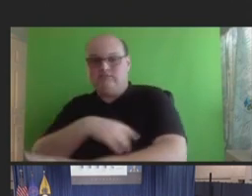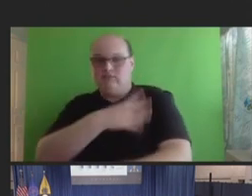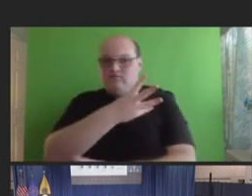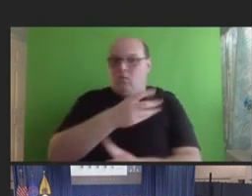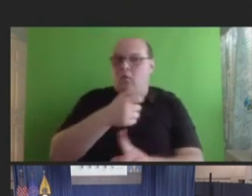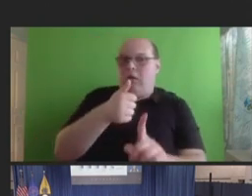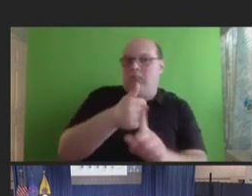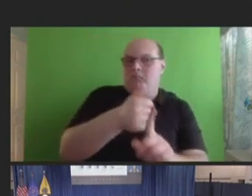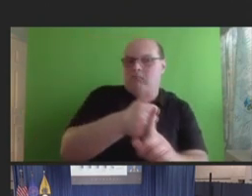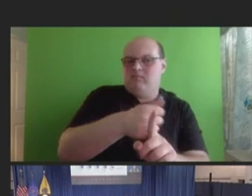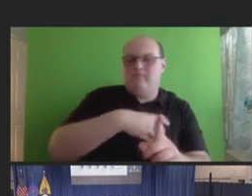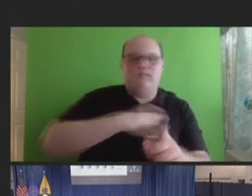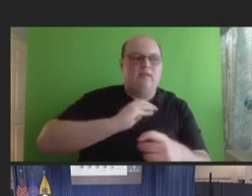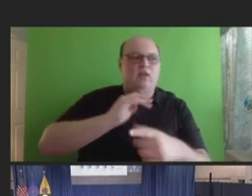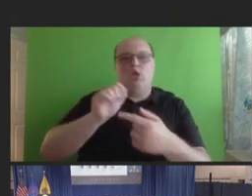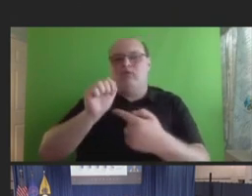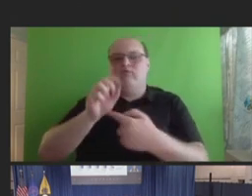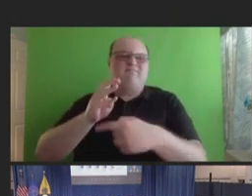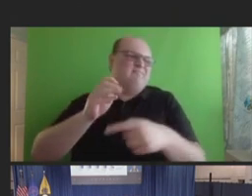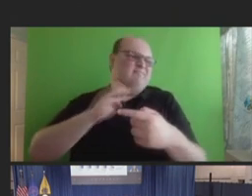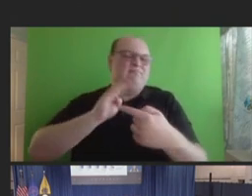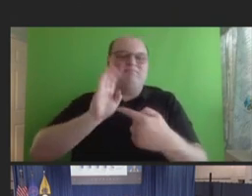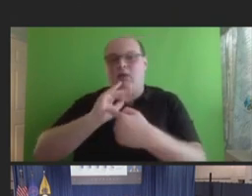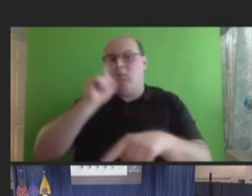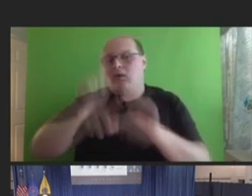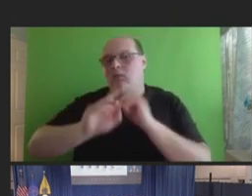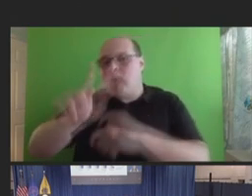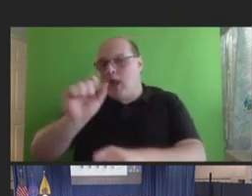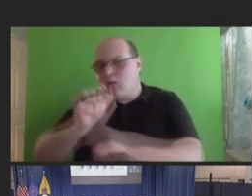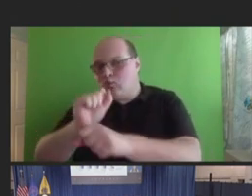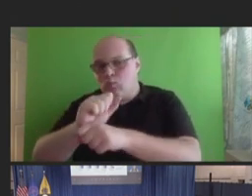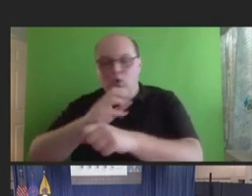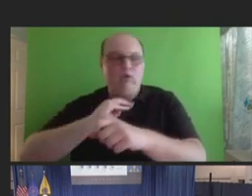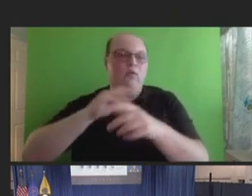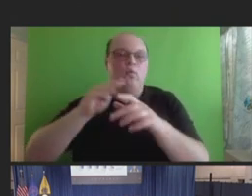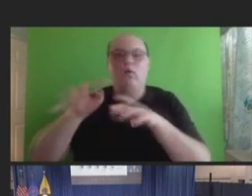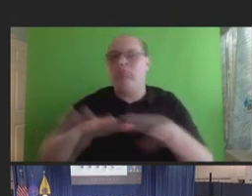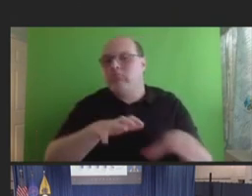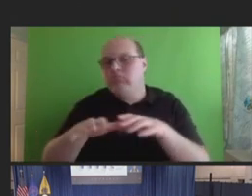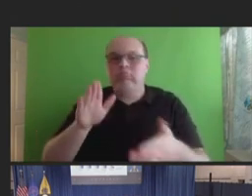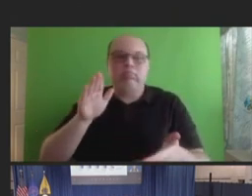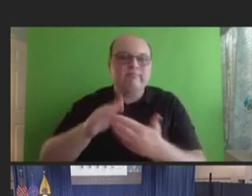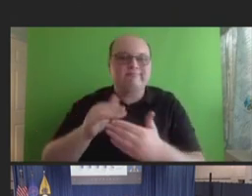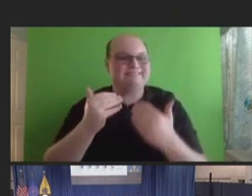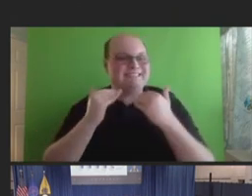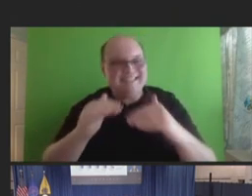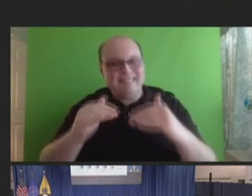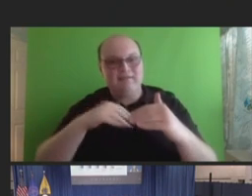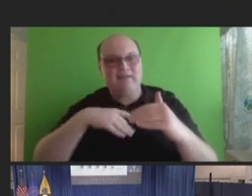attend school and inability to perform daily activities, were also less frequently reported